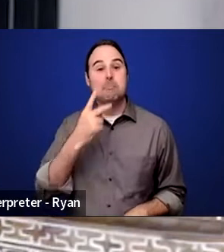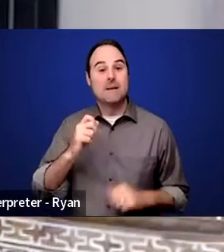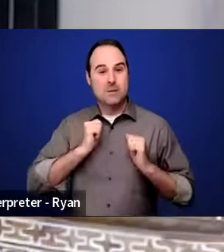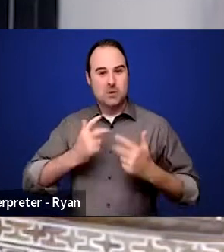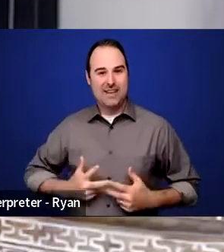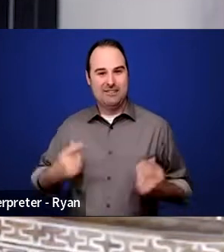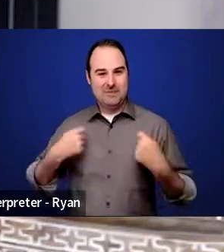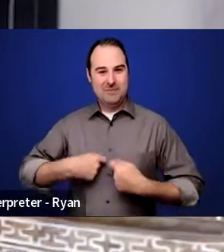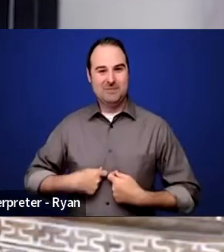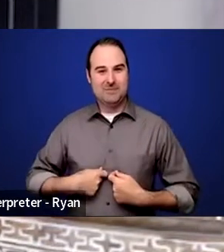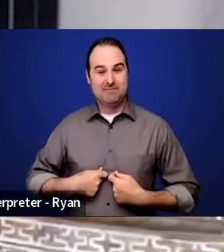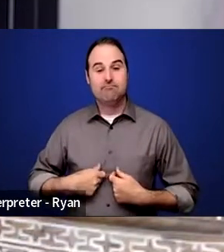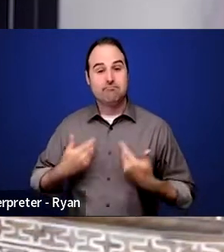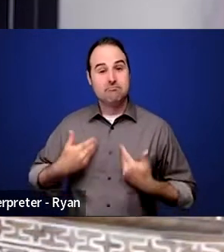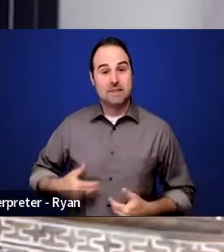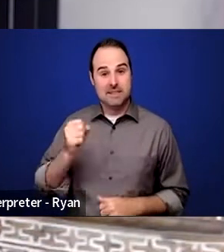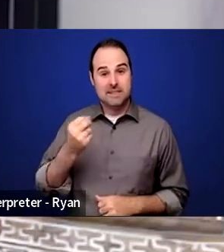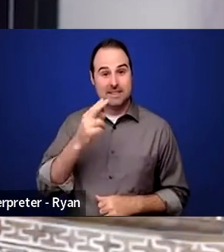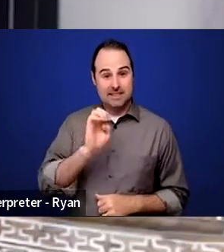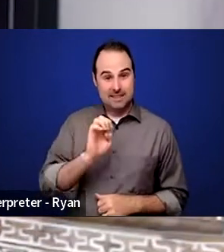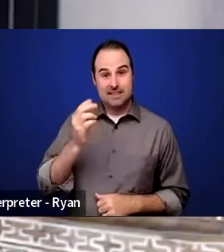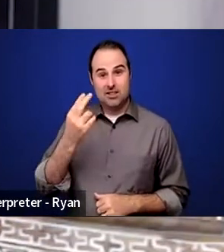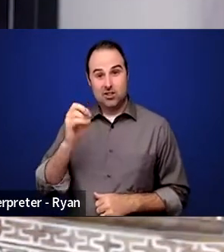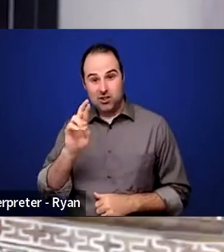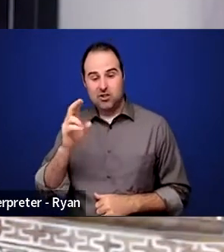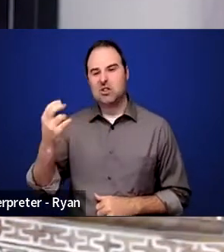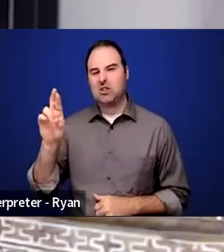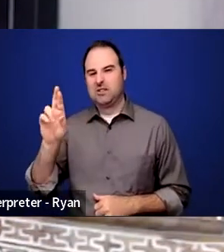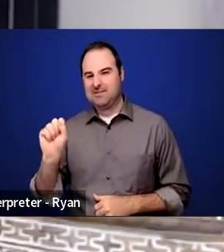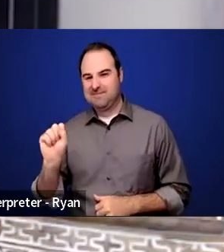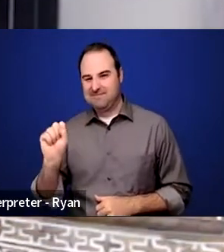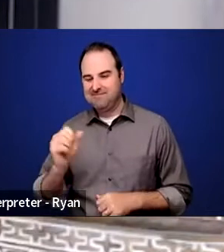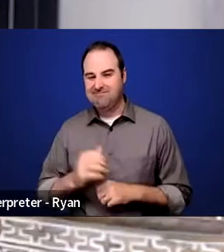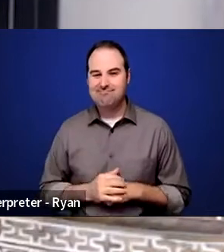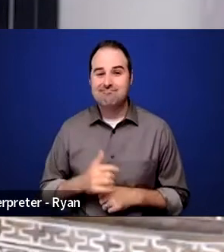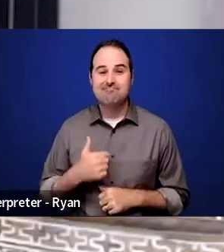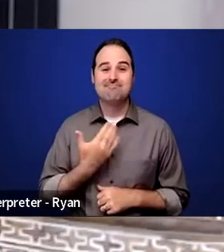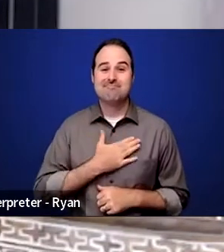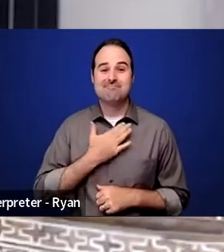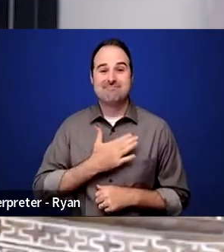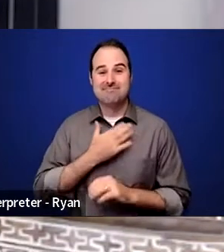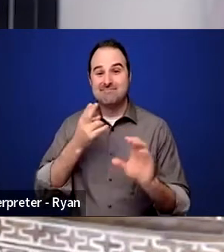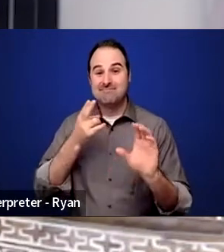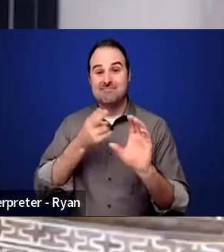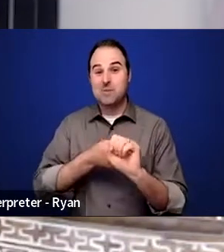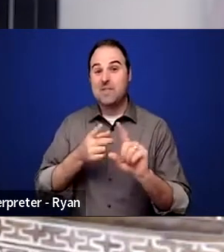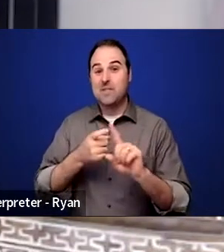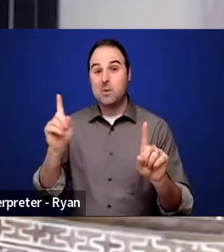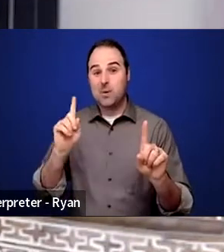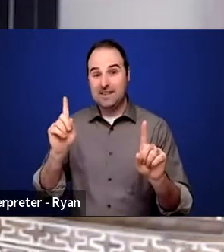My pronouns are she, her, and hers. I am delighted to join this event today from my home office in Olney, Maryland